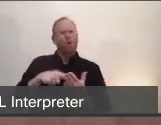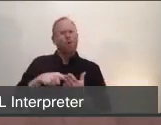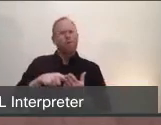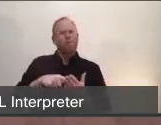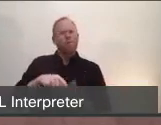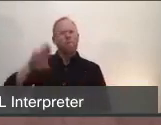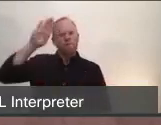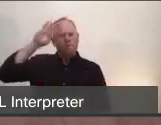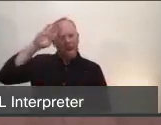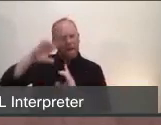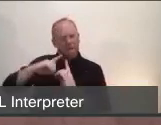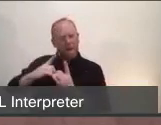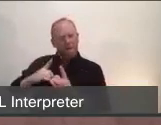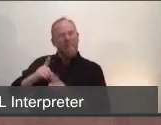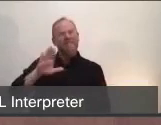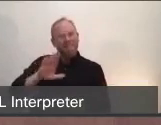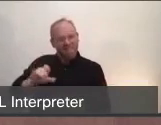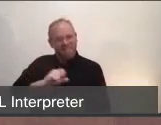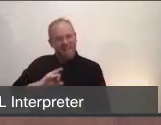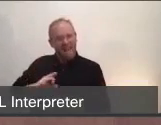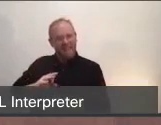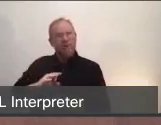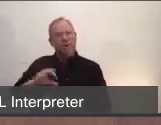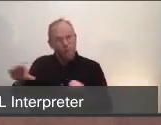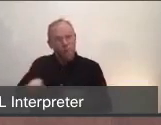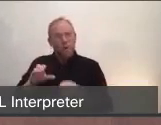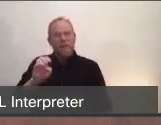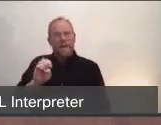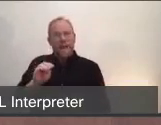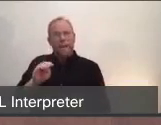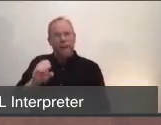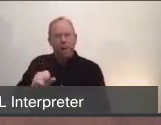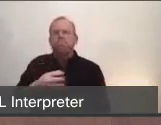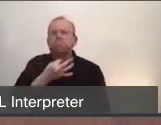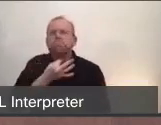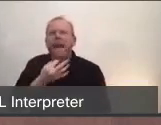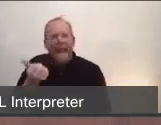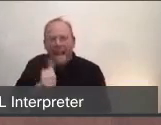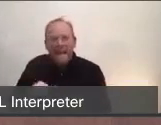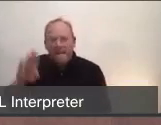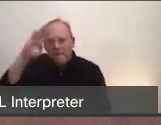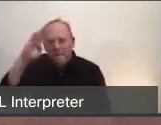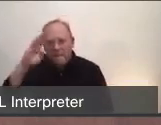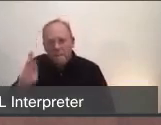so have there been any firefighters yet that have been affected by this? Maybe have had to be quarantined or have tested positive.